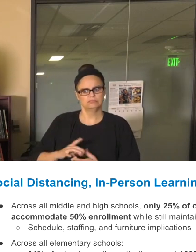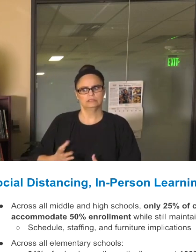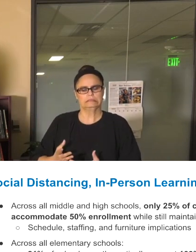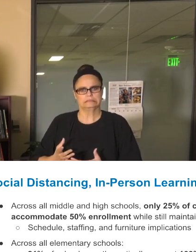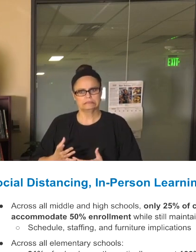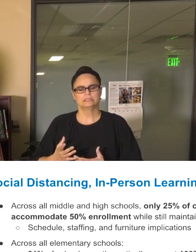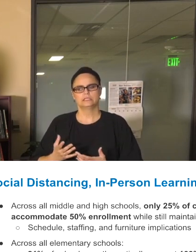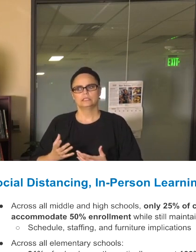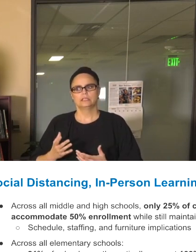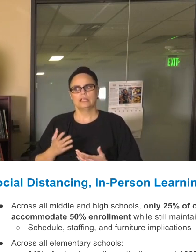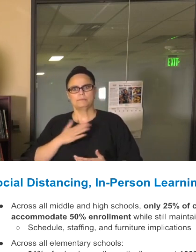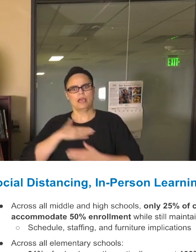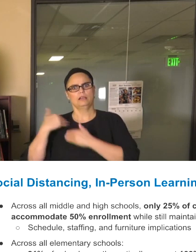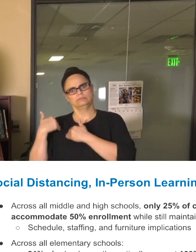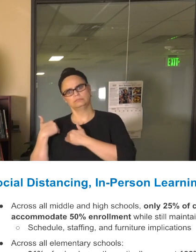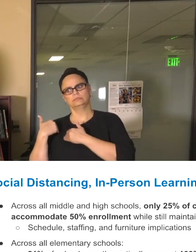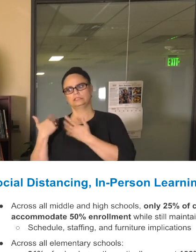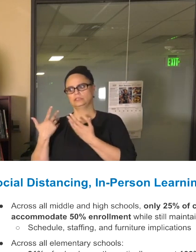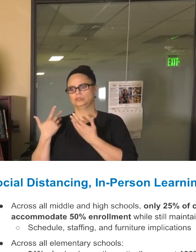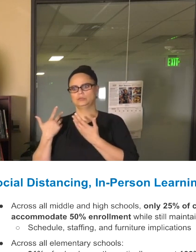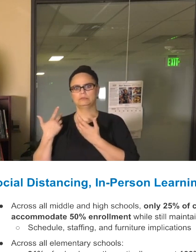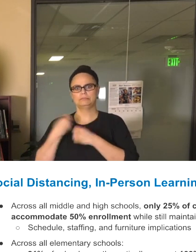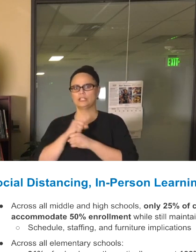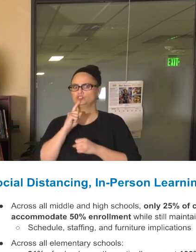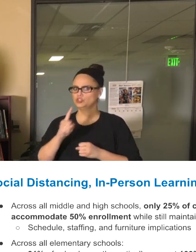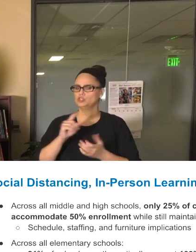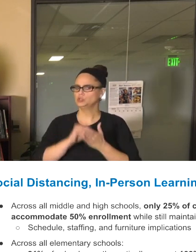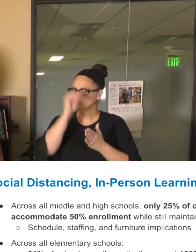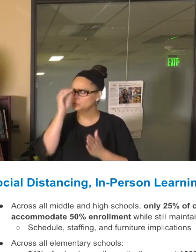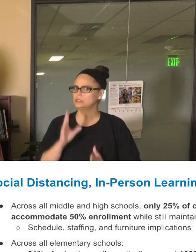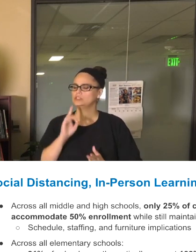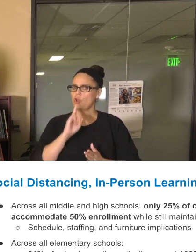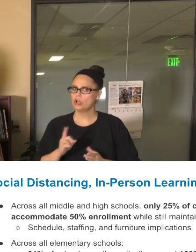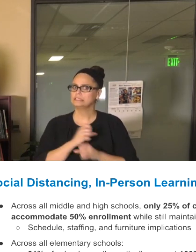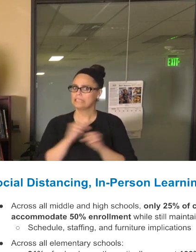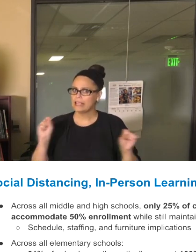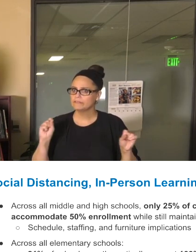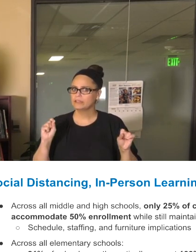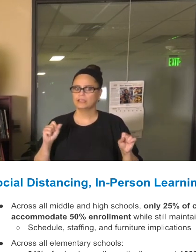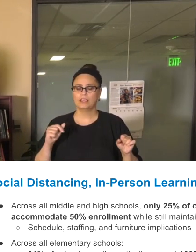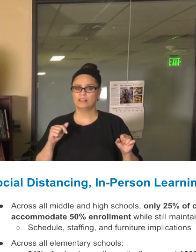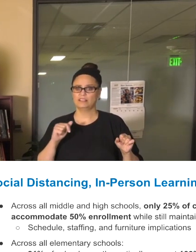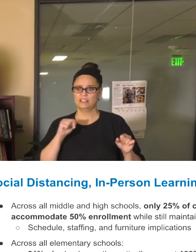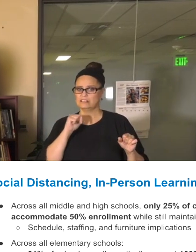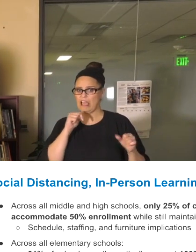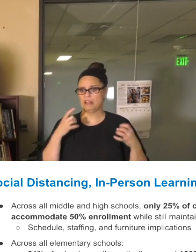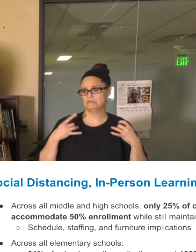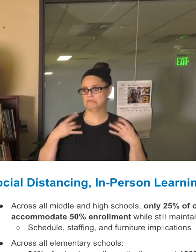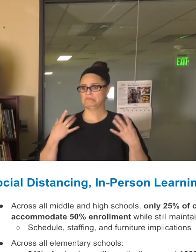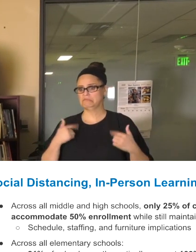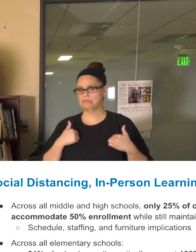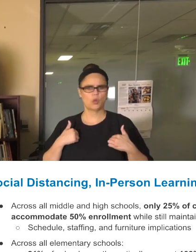community and I will not take it lightly at all, both the mandates from the state and what we deem to be safe and